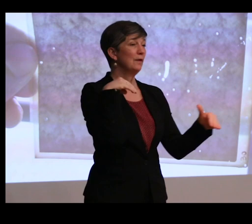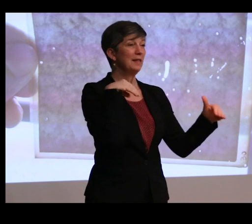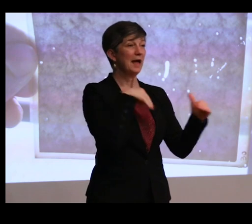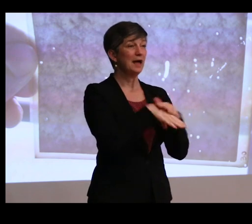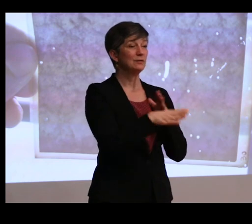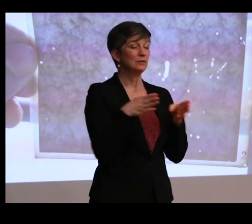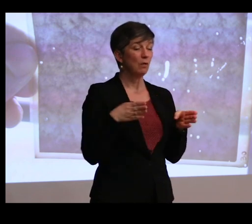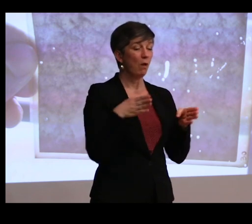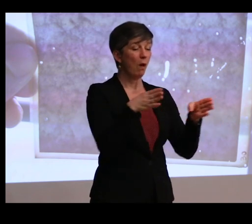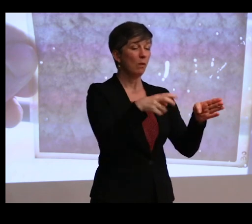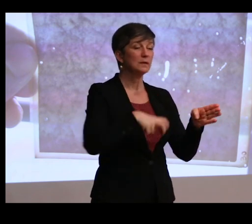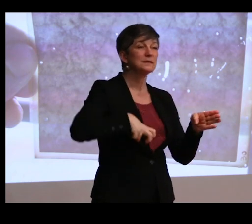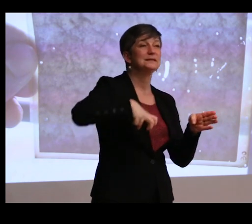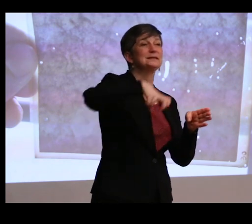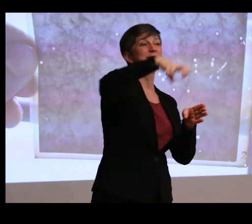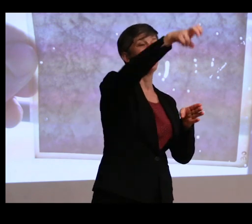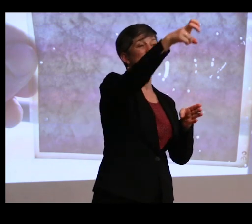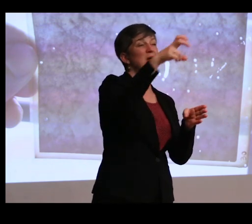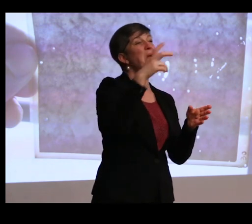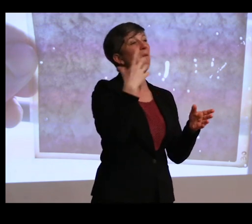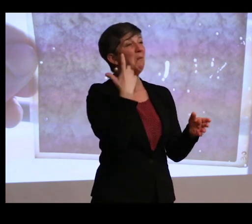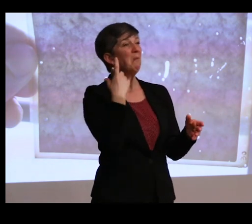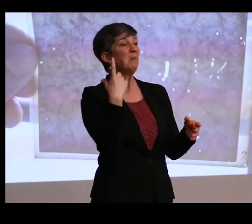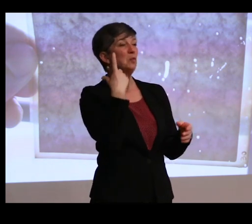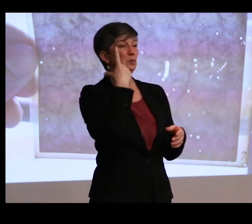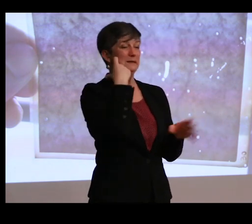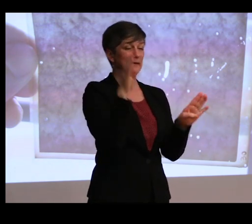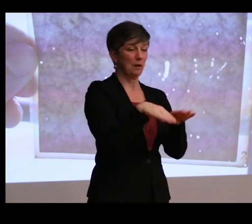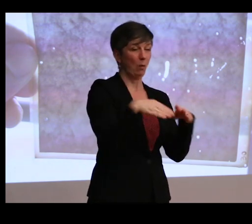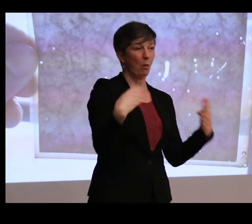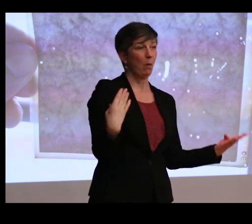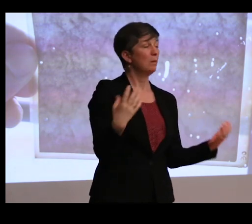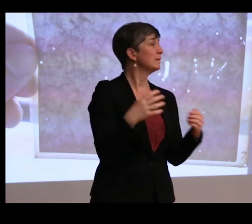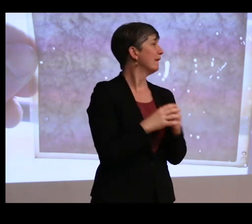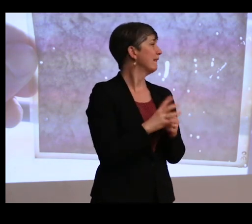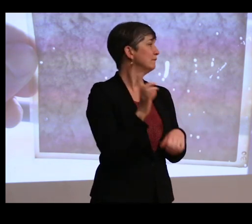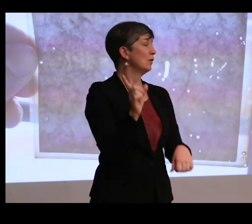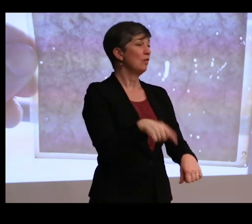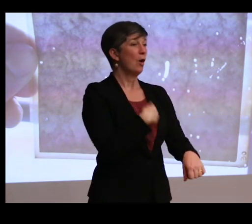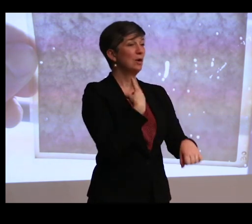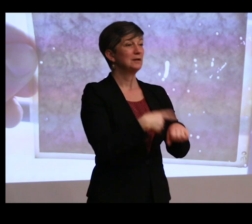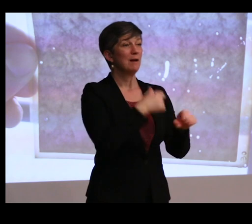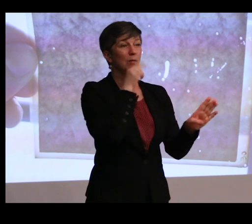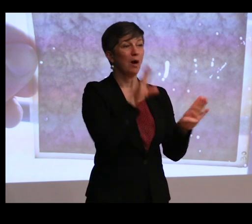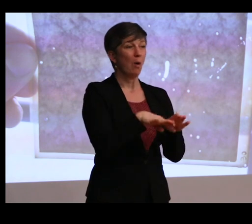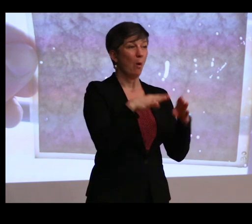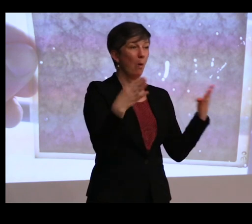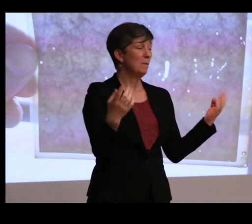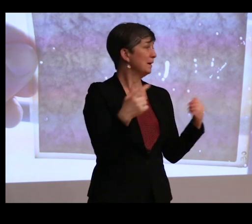with the staircase, that's relatively recently opened. And for the longest time, it wasn't open. I couldn't even see it.